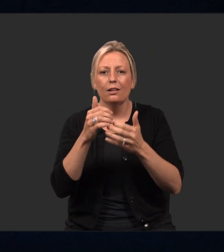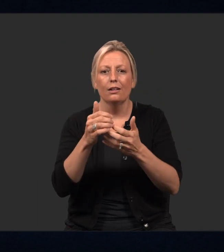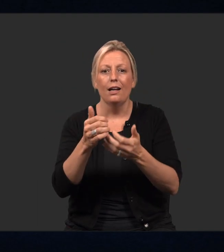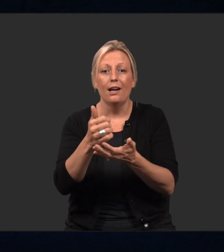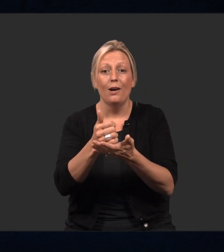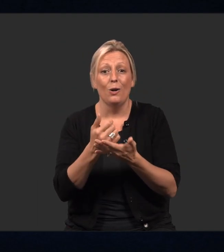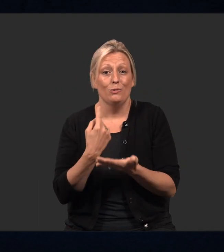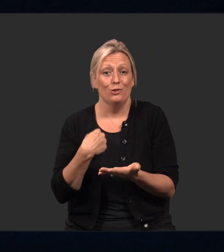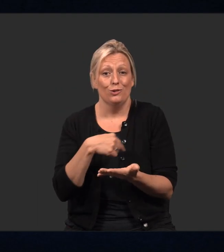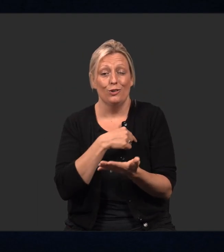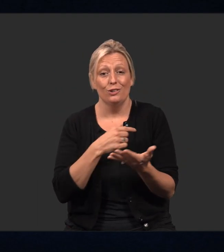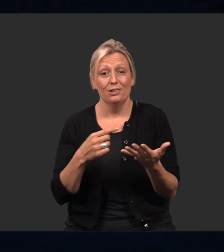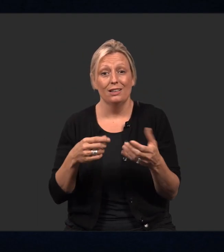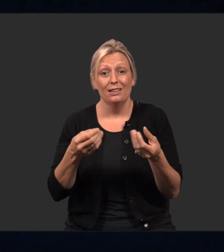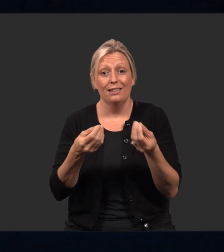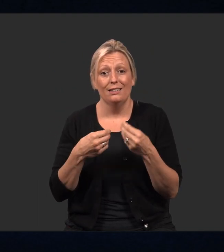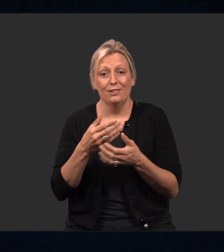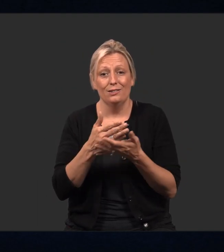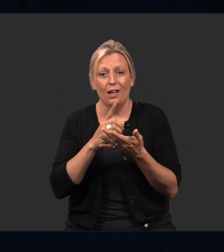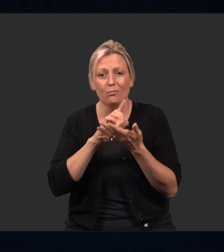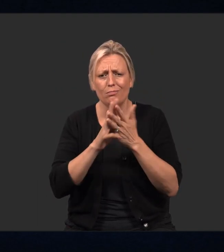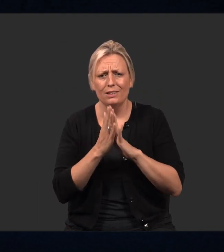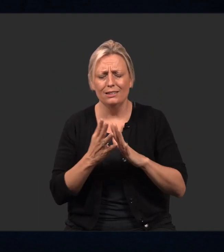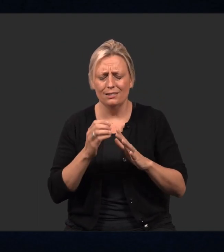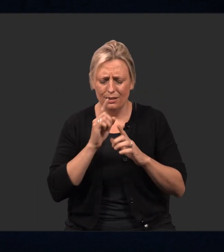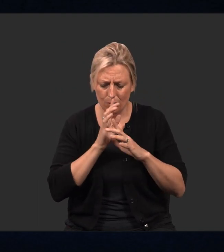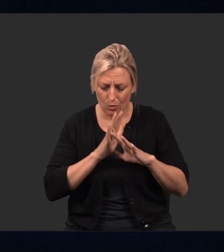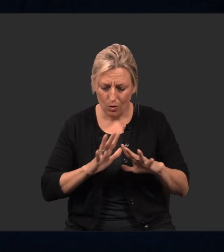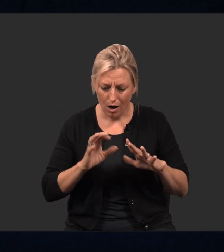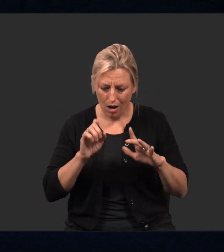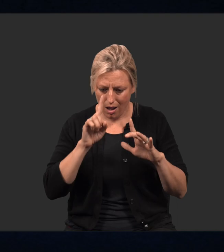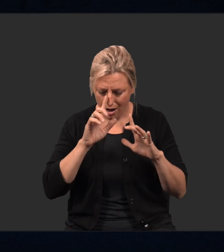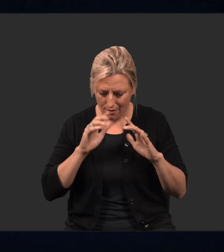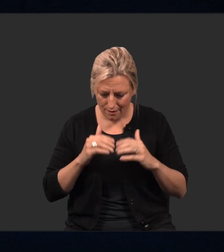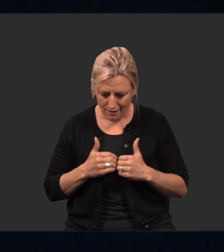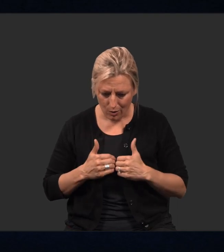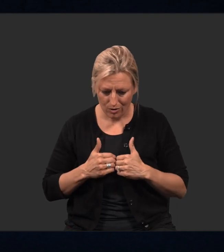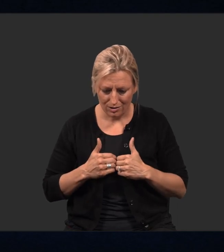This will help you find peaceful, quiet introspection.